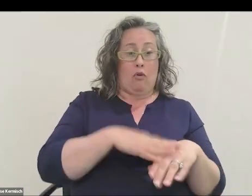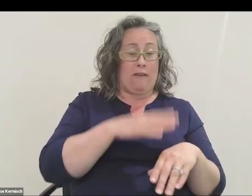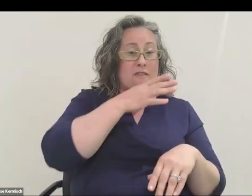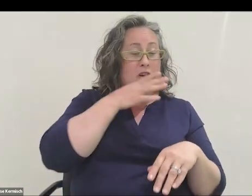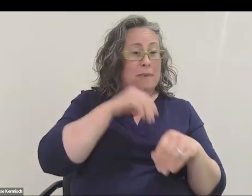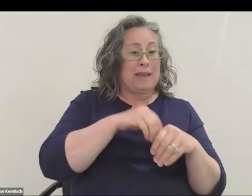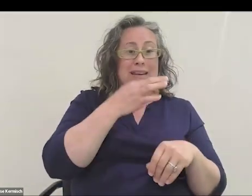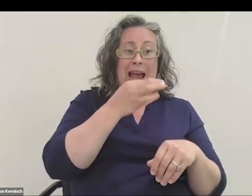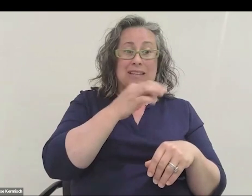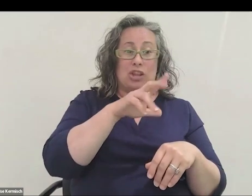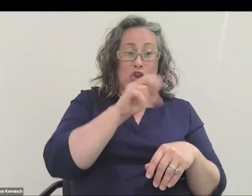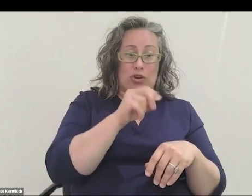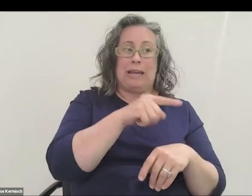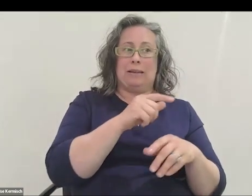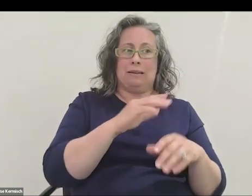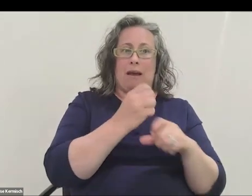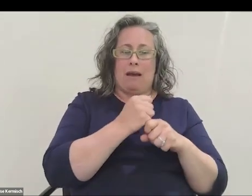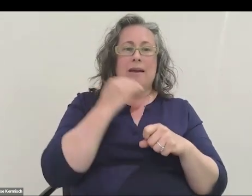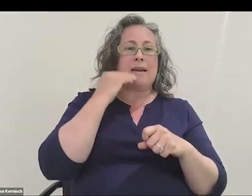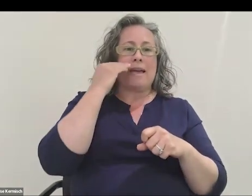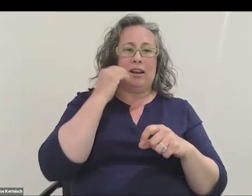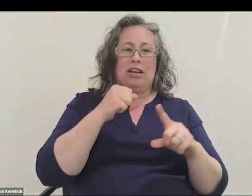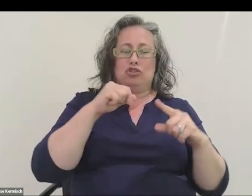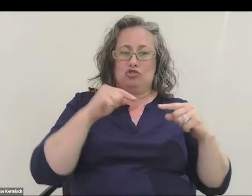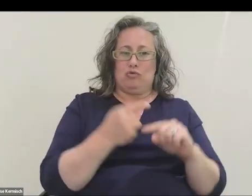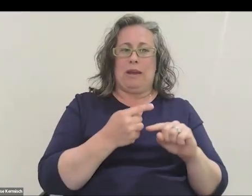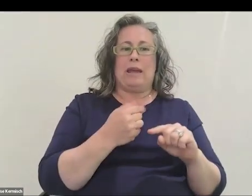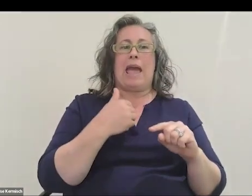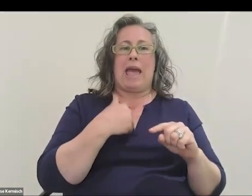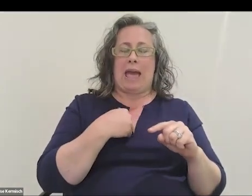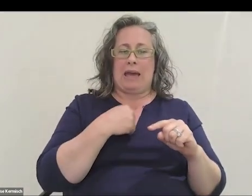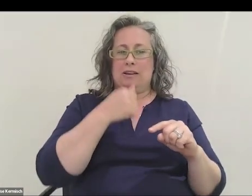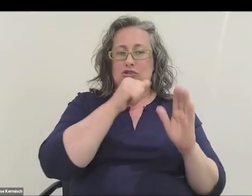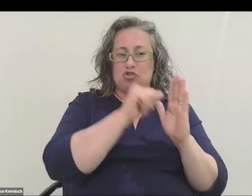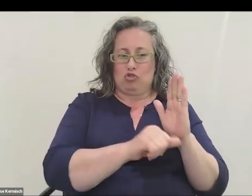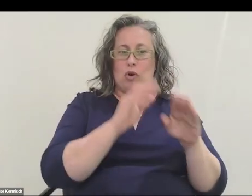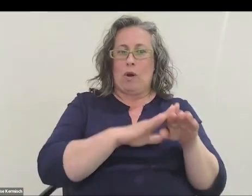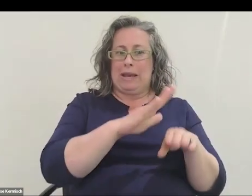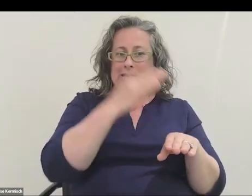he actually got a head injury and had a surgery on his head.